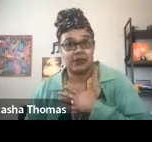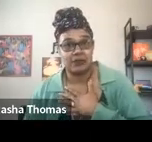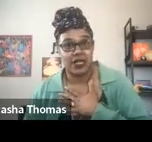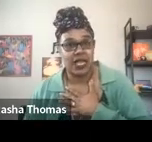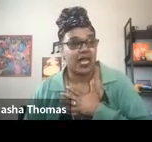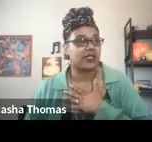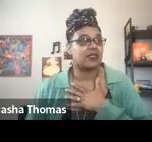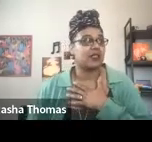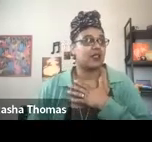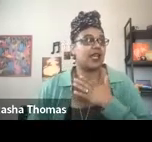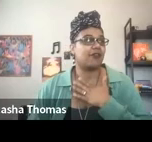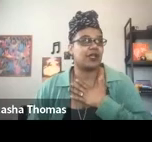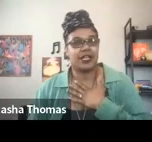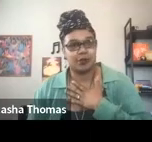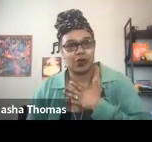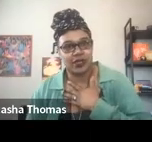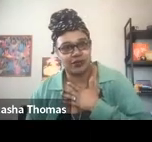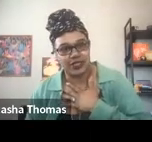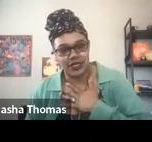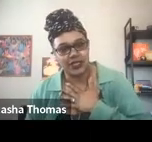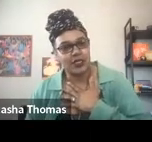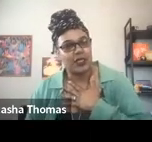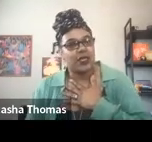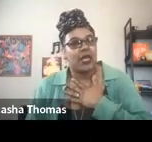in as an African diasporic descendant.